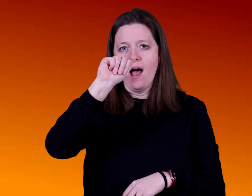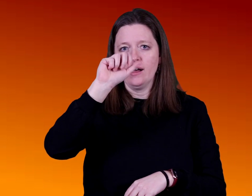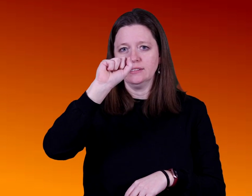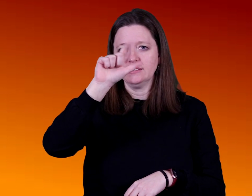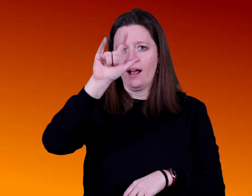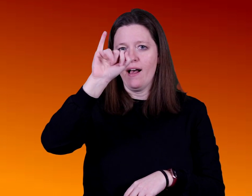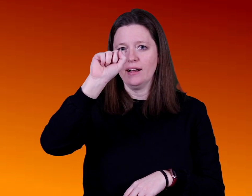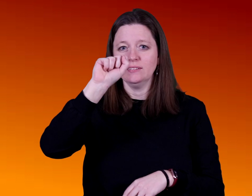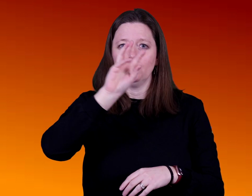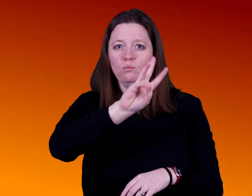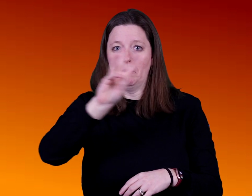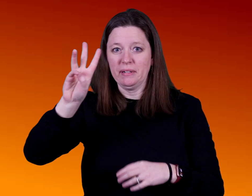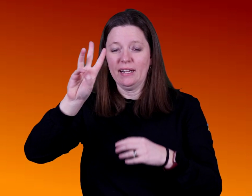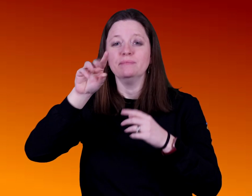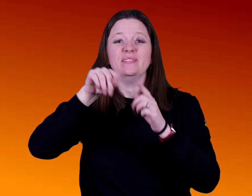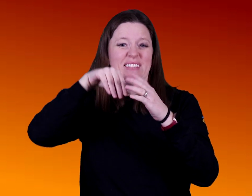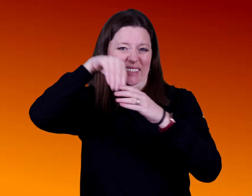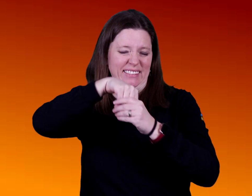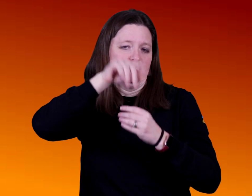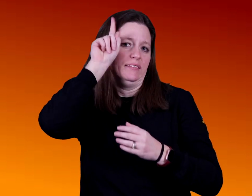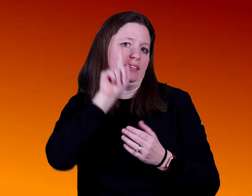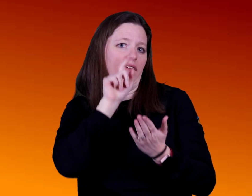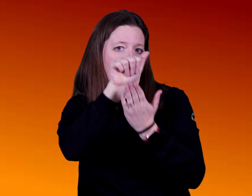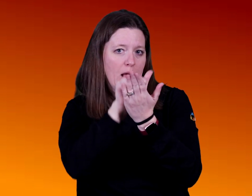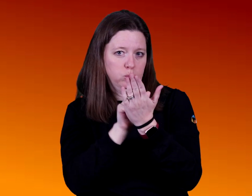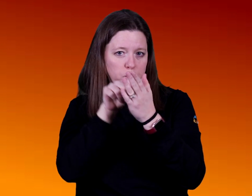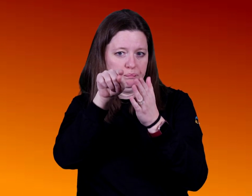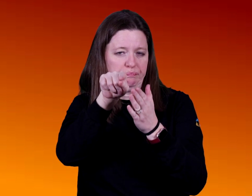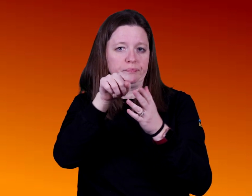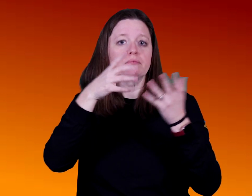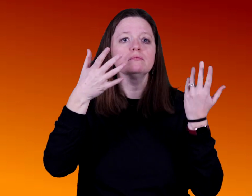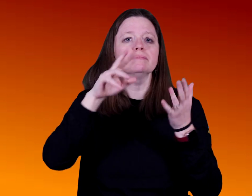you can access on ASLIS’s website through the Deaf Account.